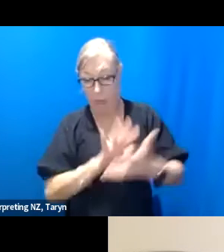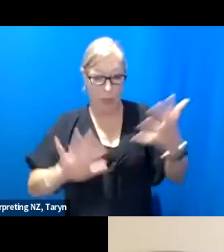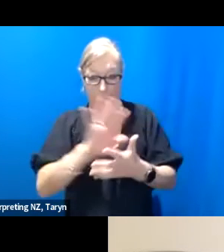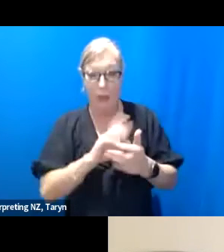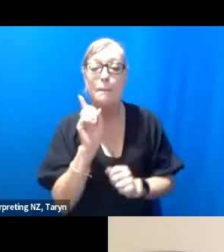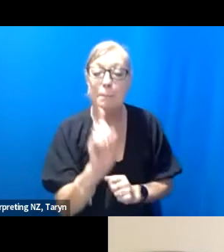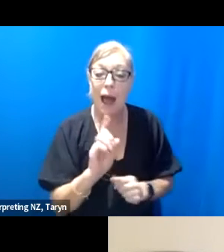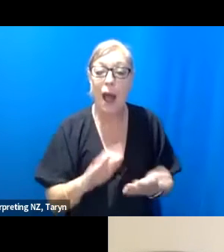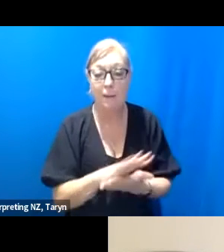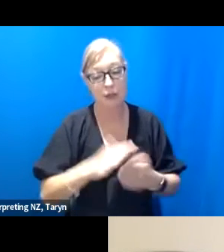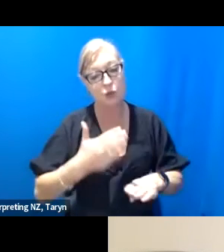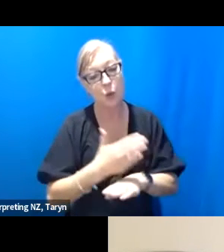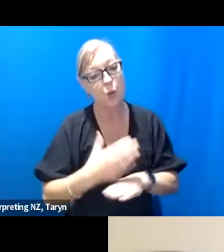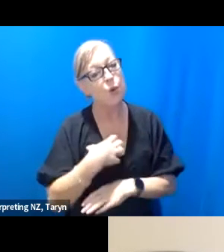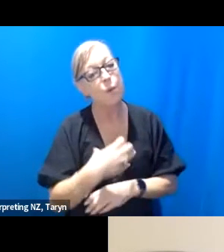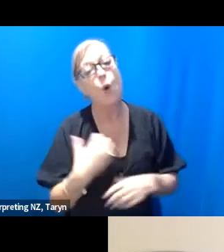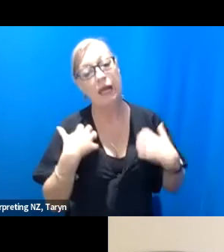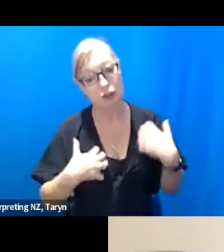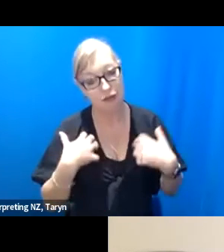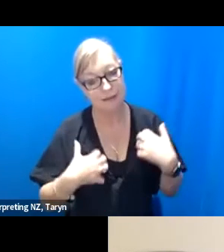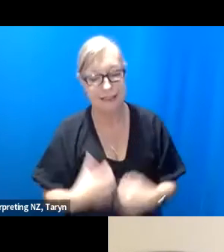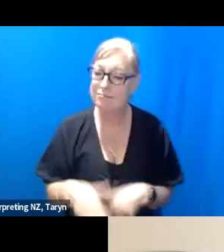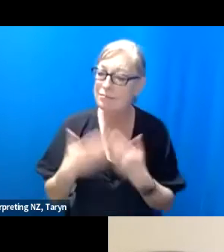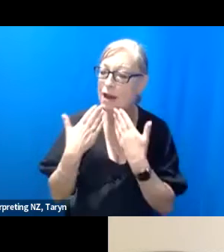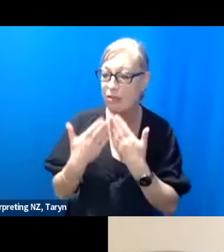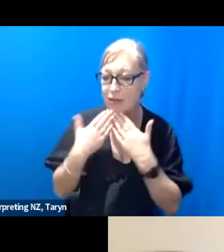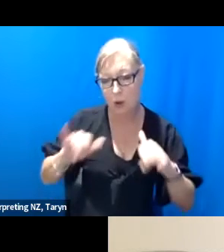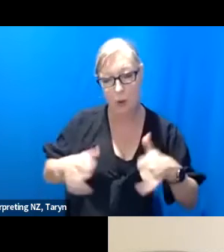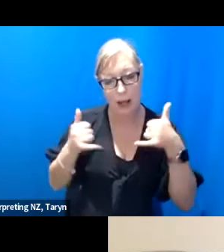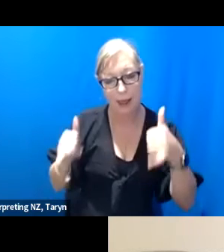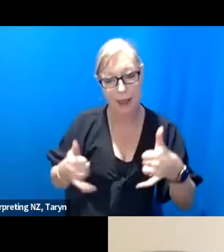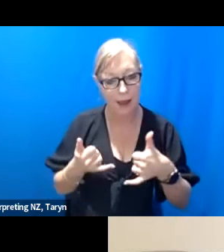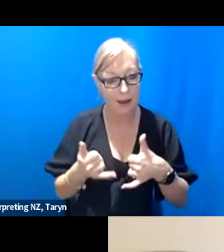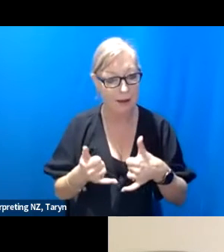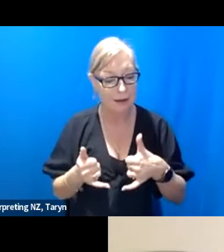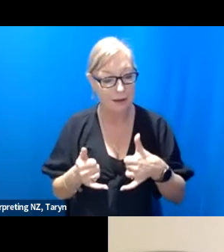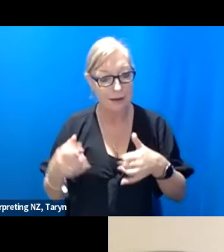Yeah, thank you Claire. I'll pass you back to Suzanne